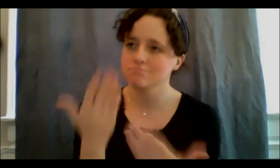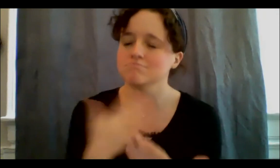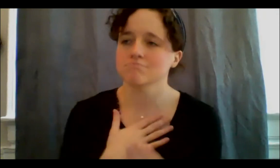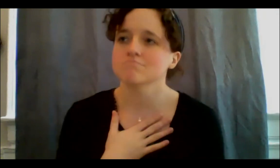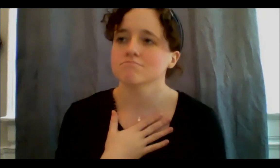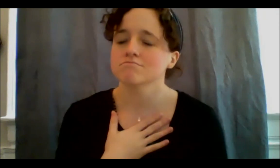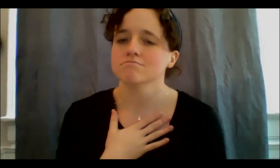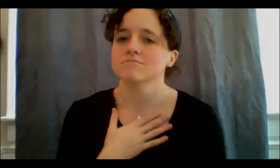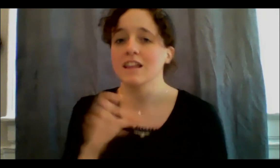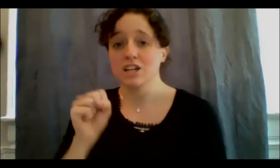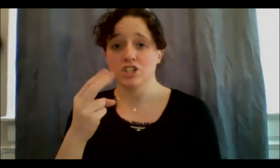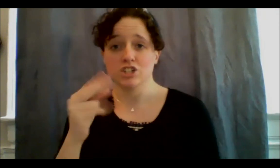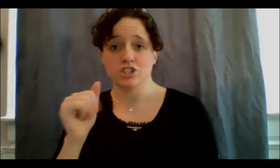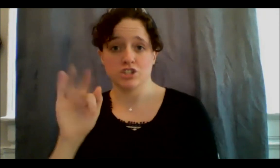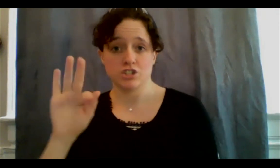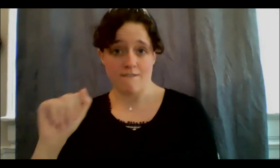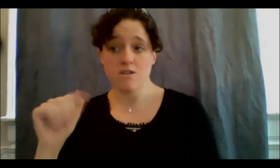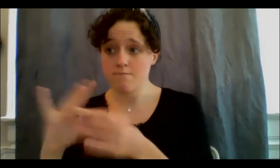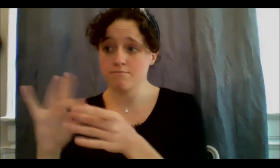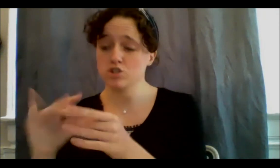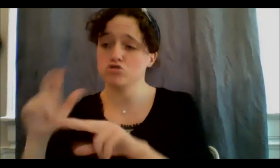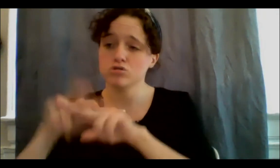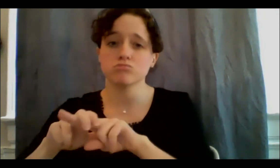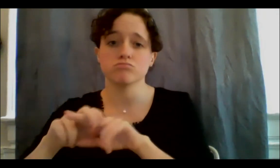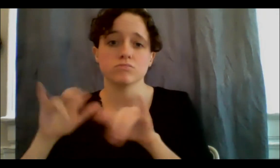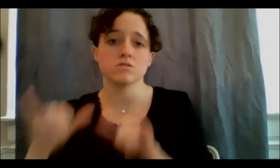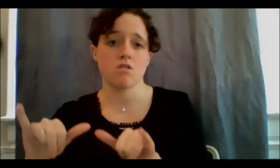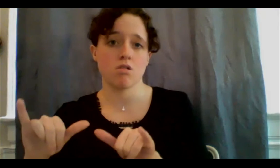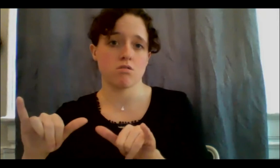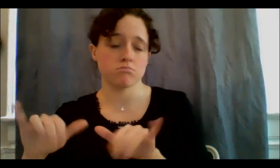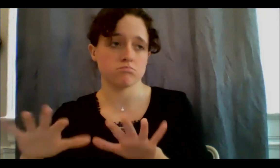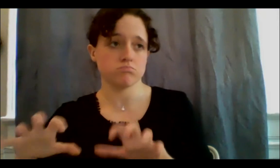quiet, that's really hard for me to do. I feel like I'm constantly being called